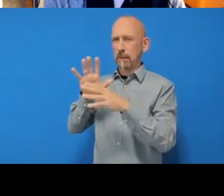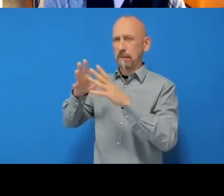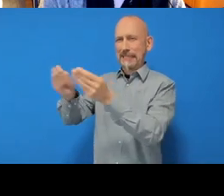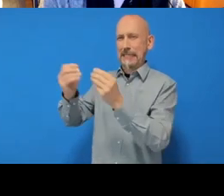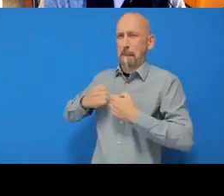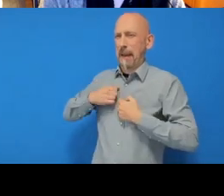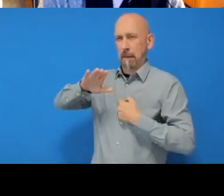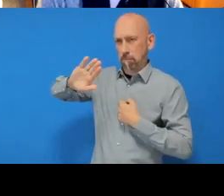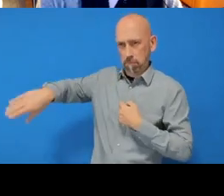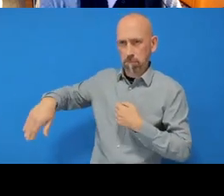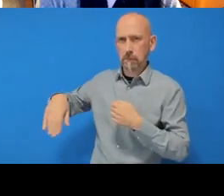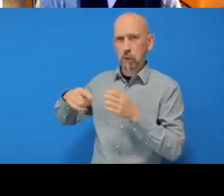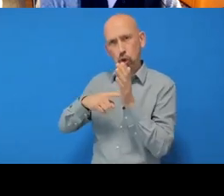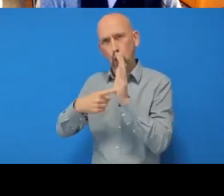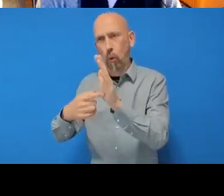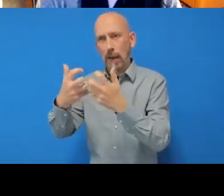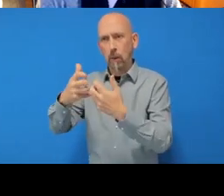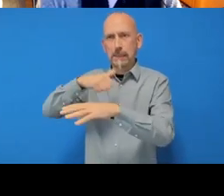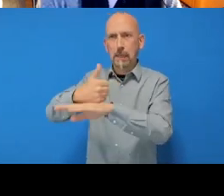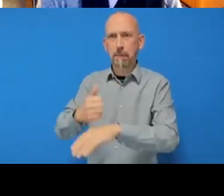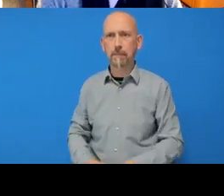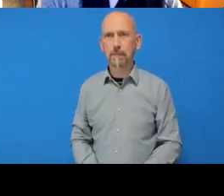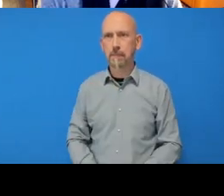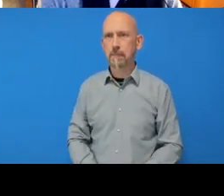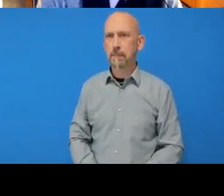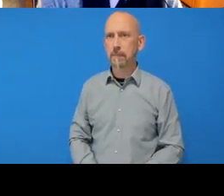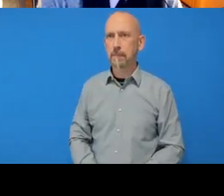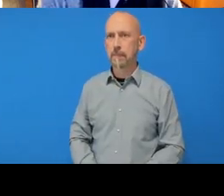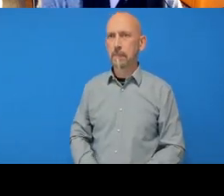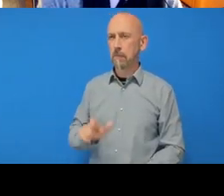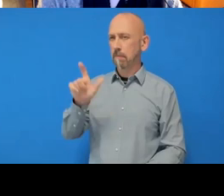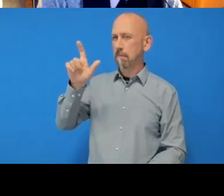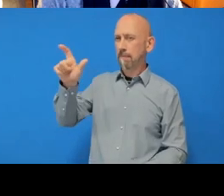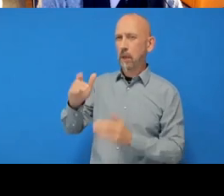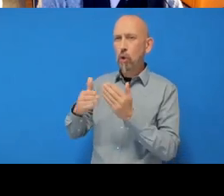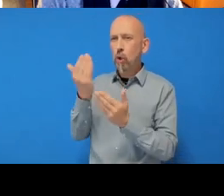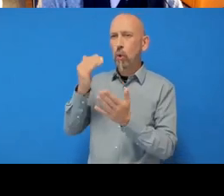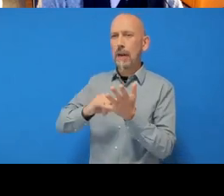just to show you how to set it up, then I click ‘New SSH key’ in green